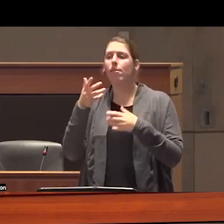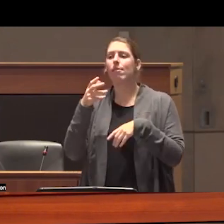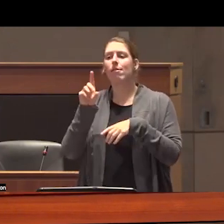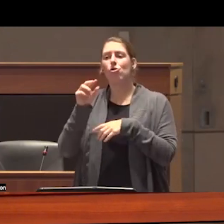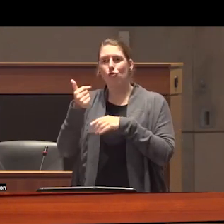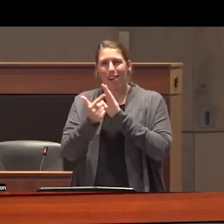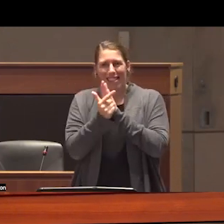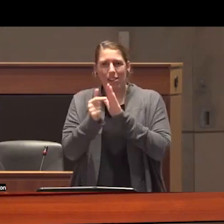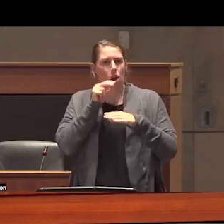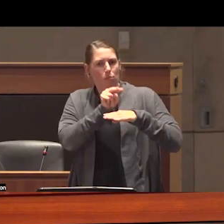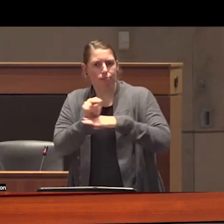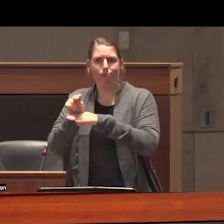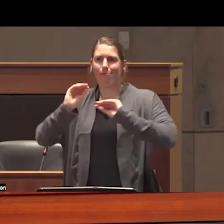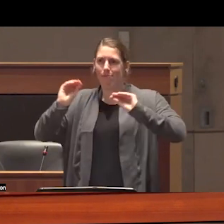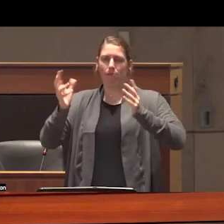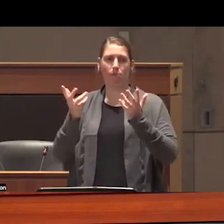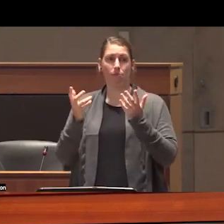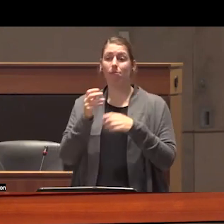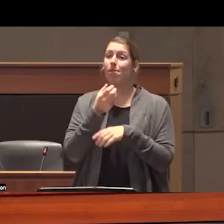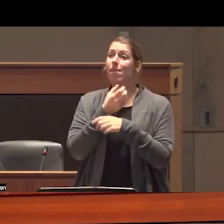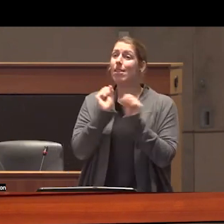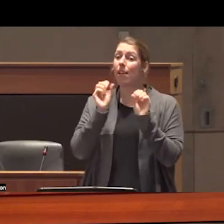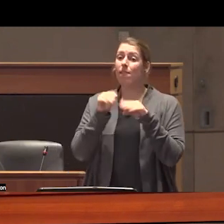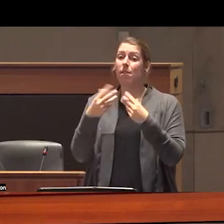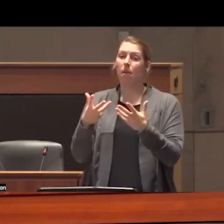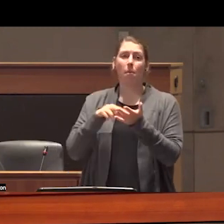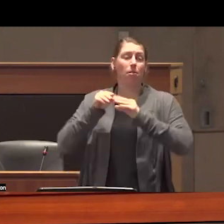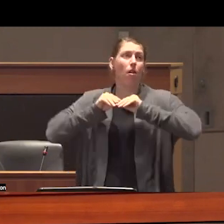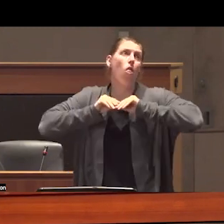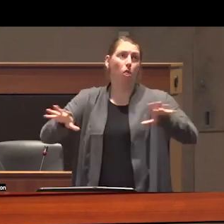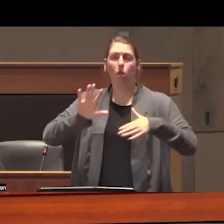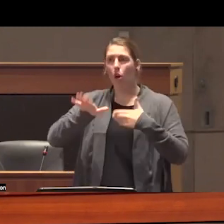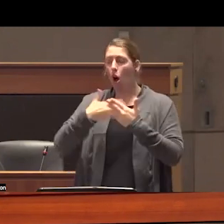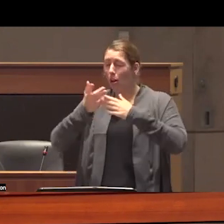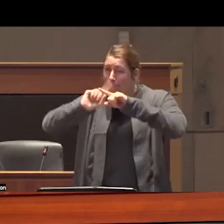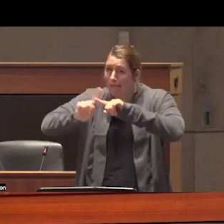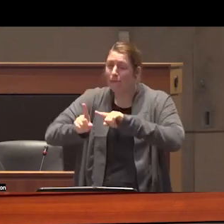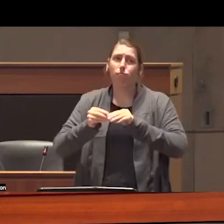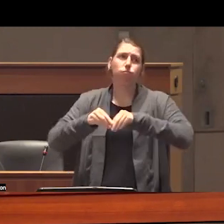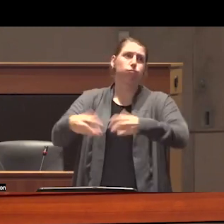drug Market safe Supply is also not flooding the streets it is not being used to initiate hordes